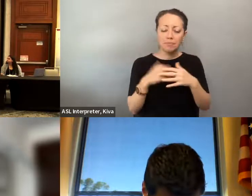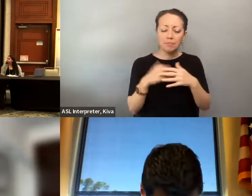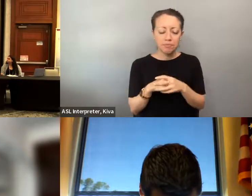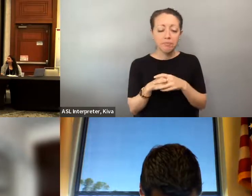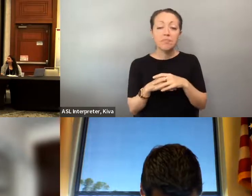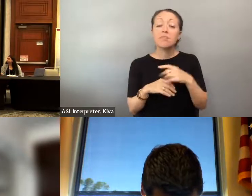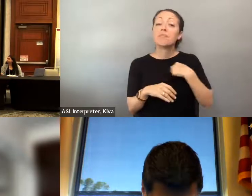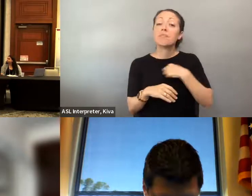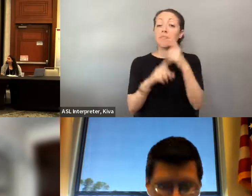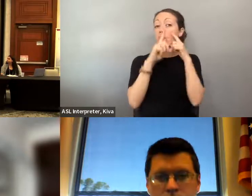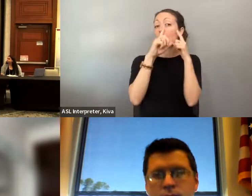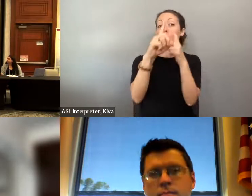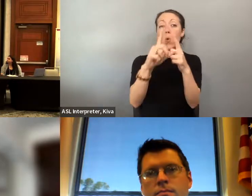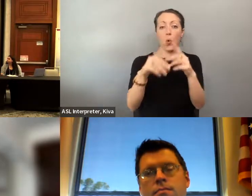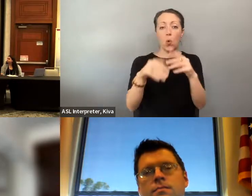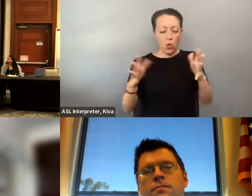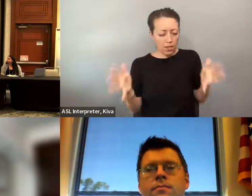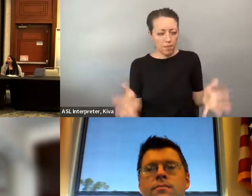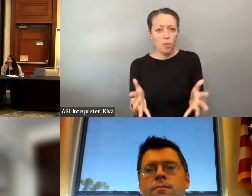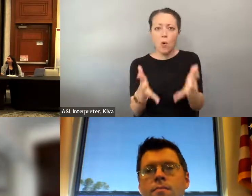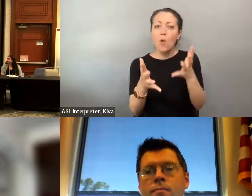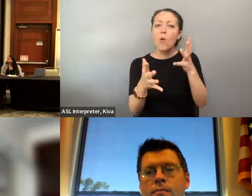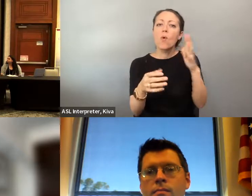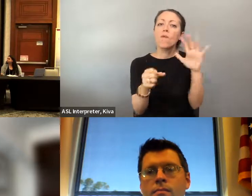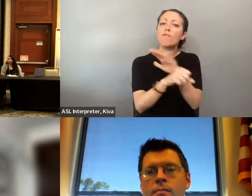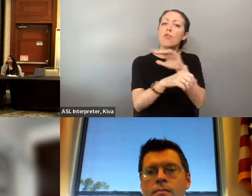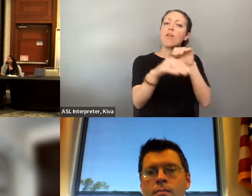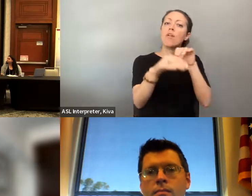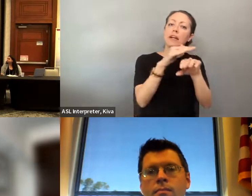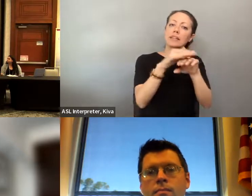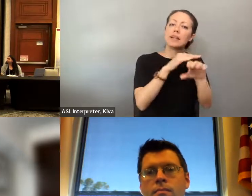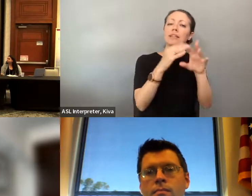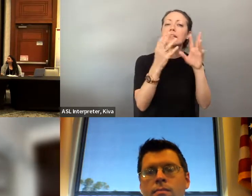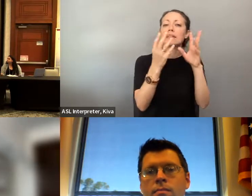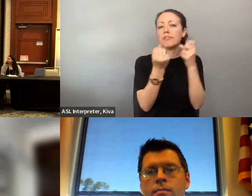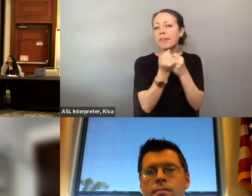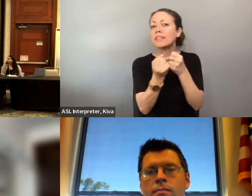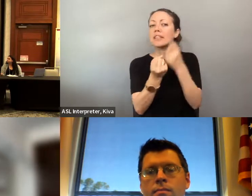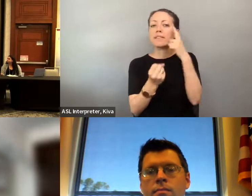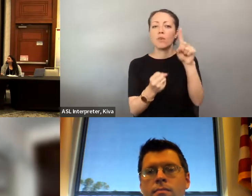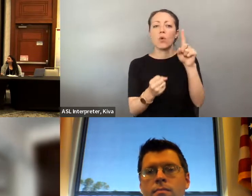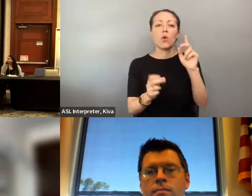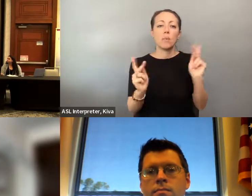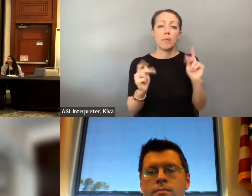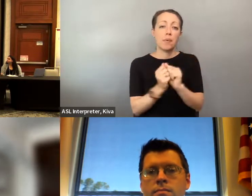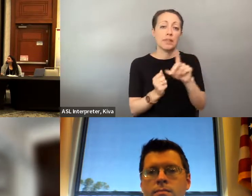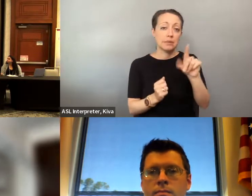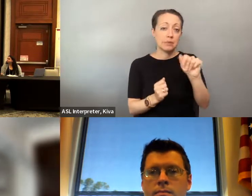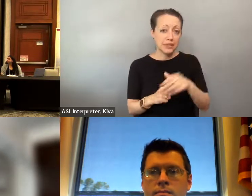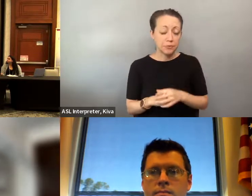out there where you can find your local center for independent living. It promotes independence, full access and informed choice for people with disabilities. So